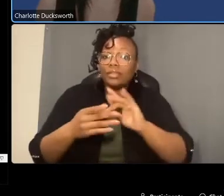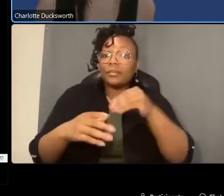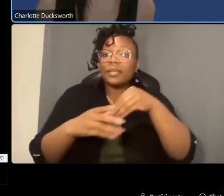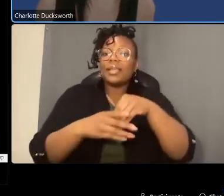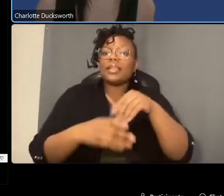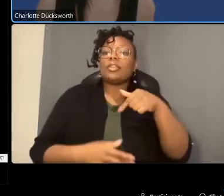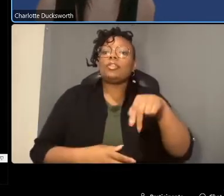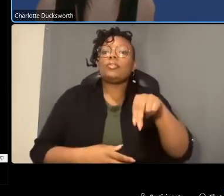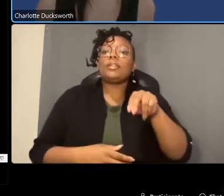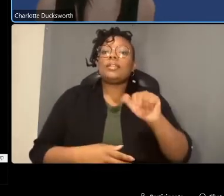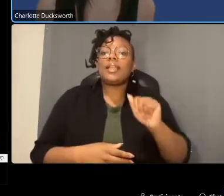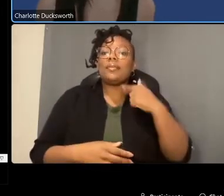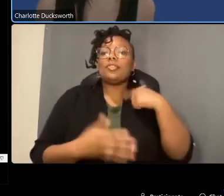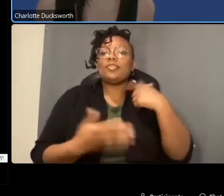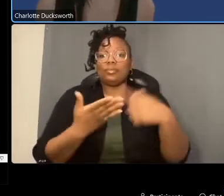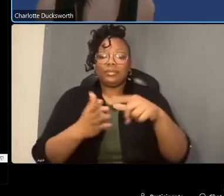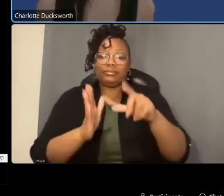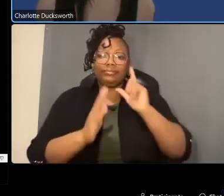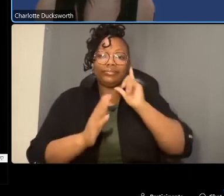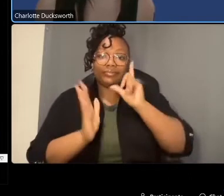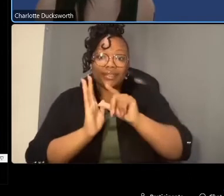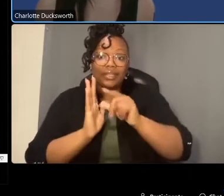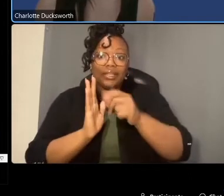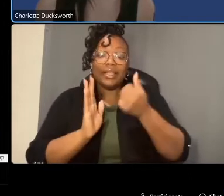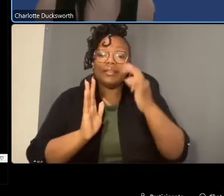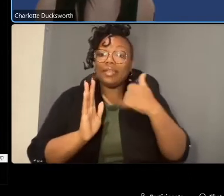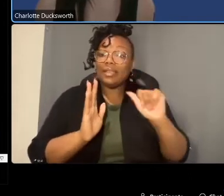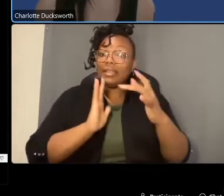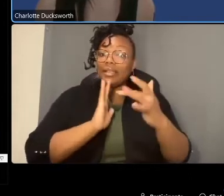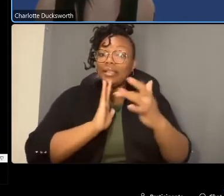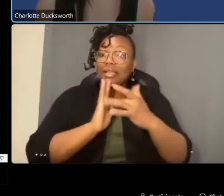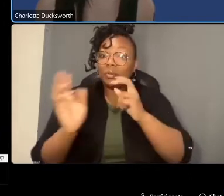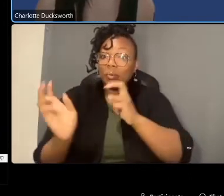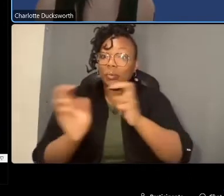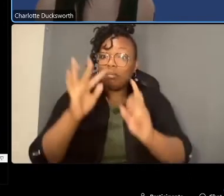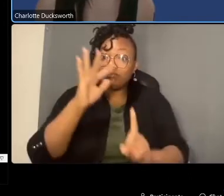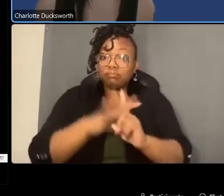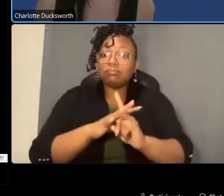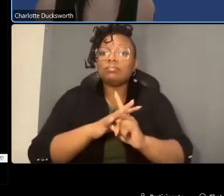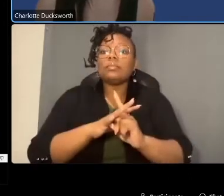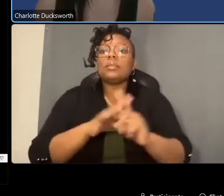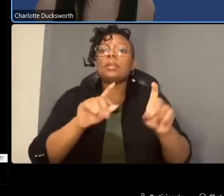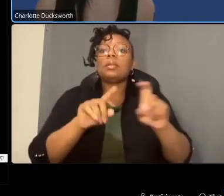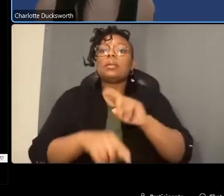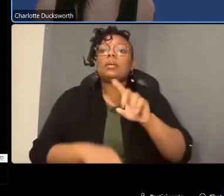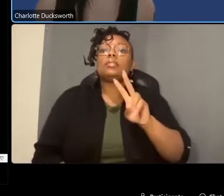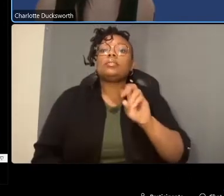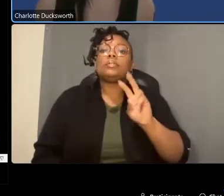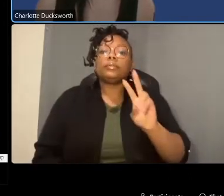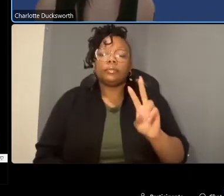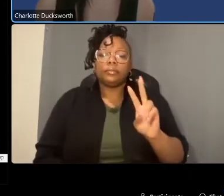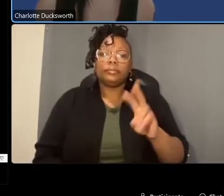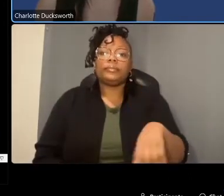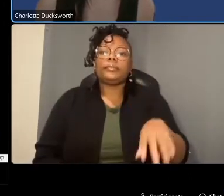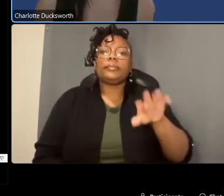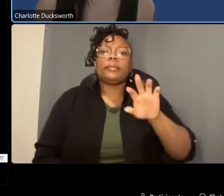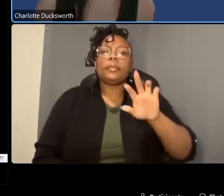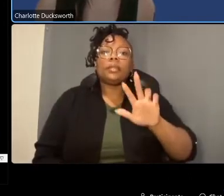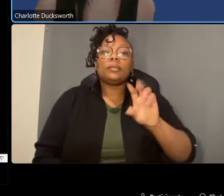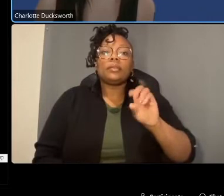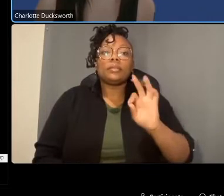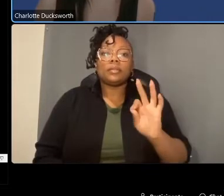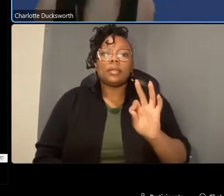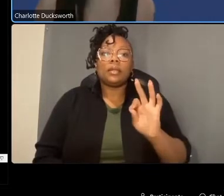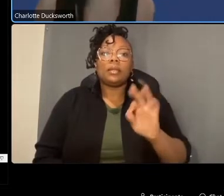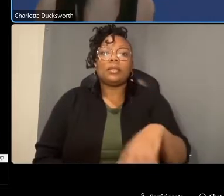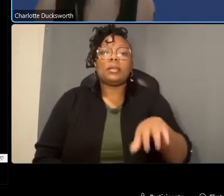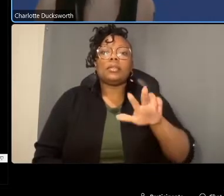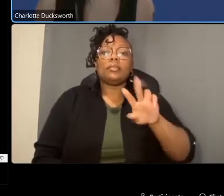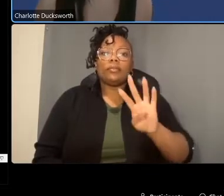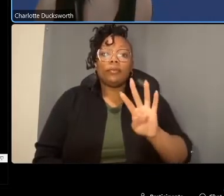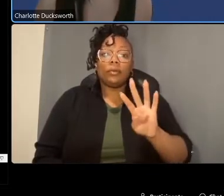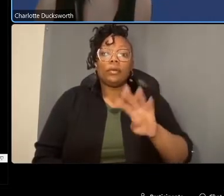review shortly if you have any technical issues during this meeting please call 202-309-3491